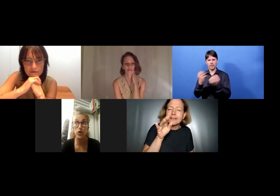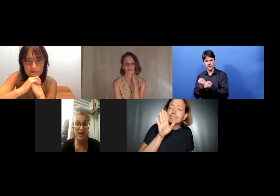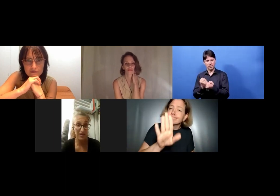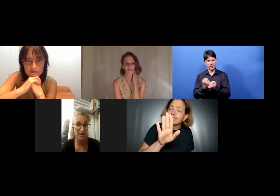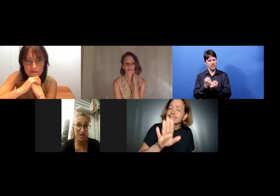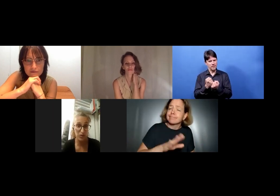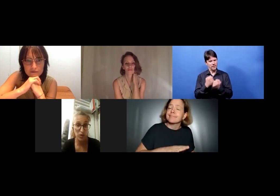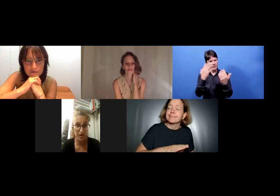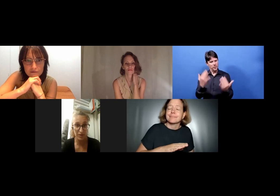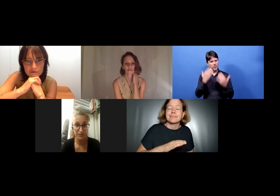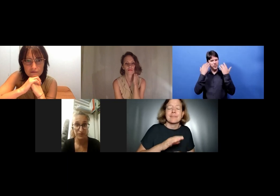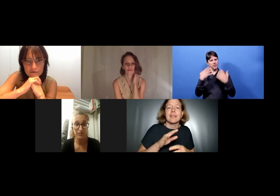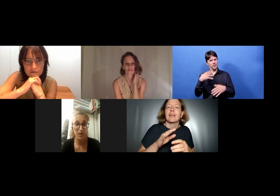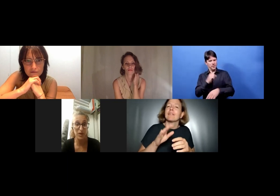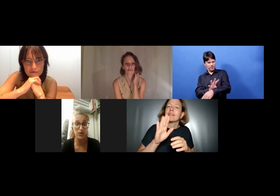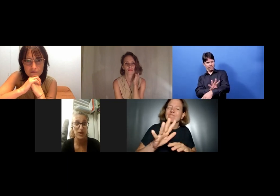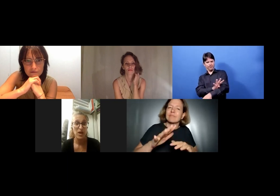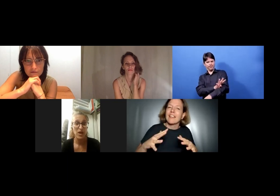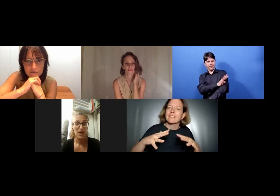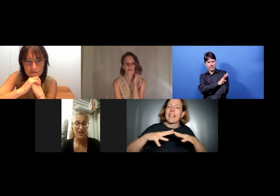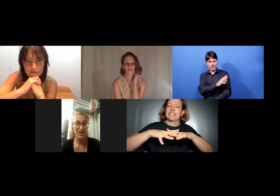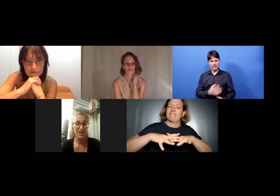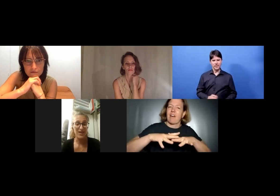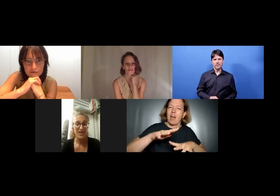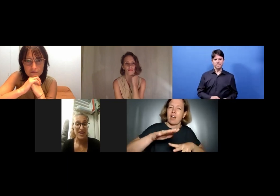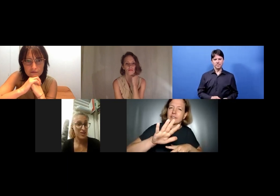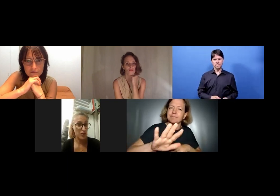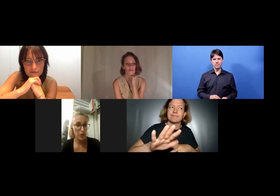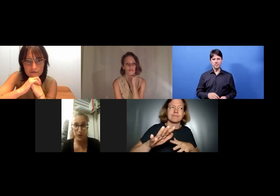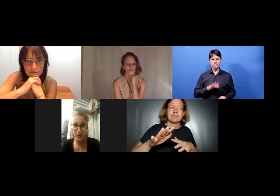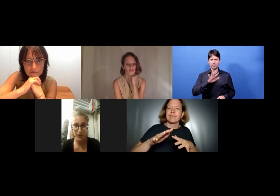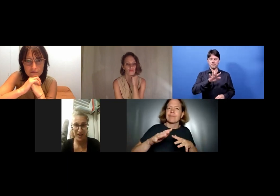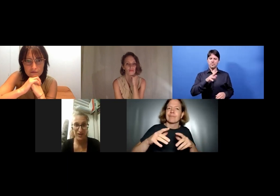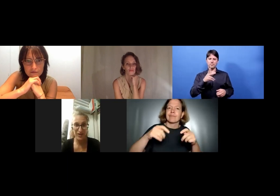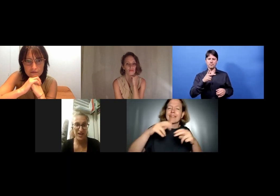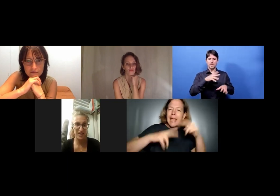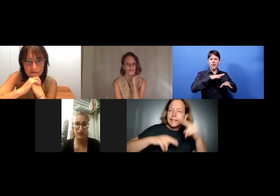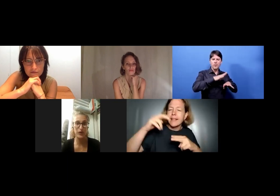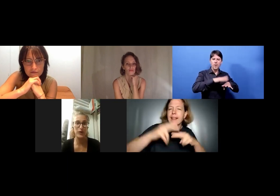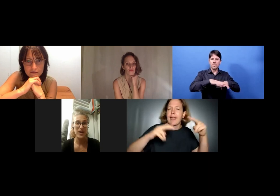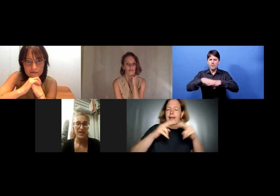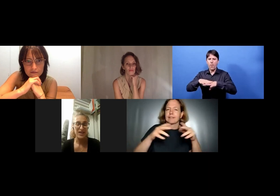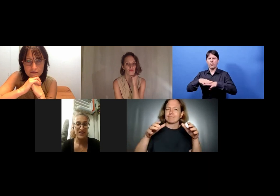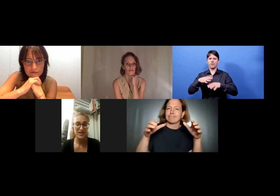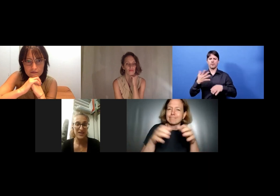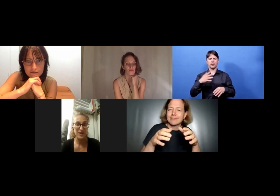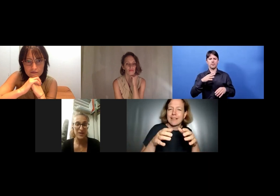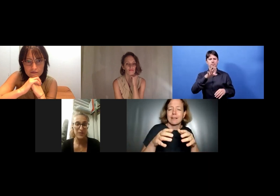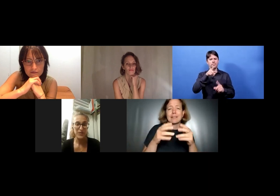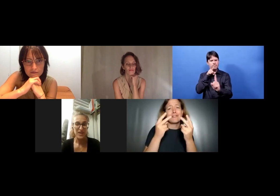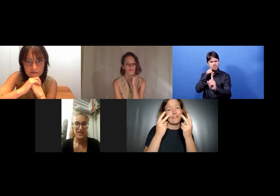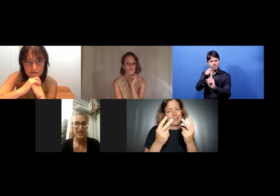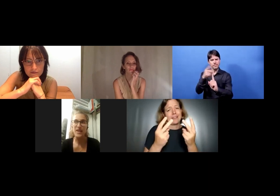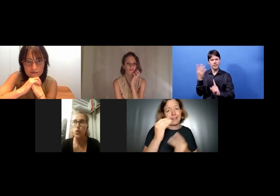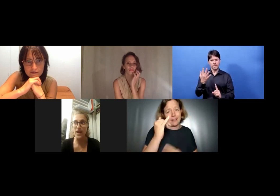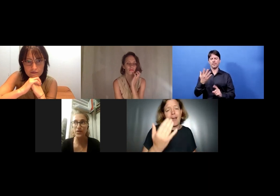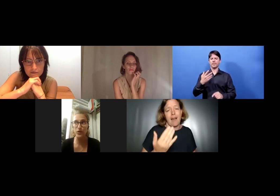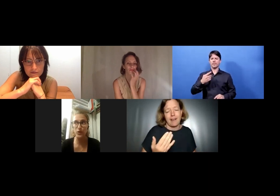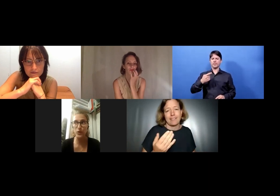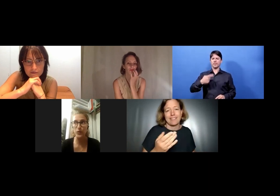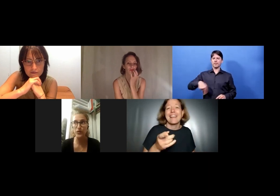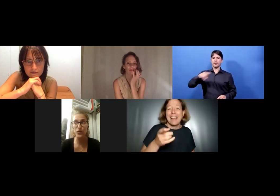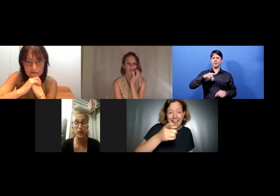because - as you said before - it's a way to link and connect each other.